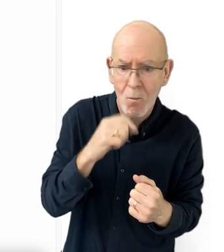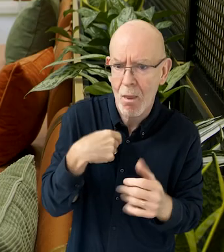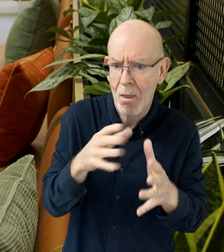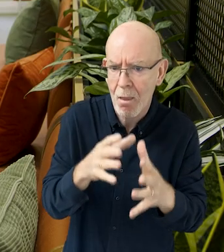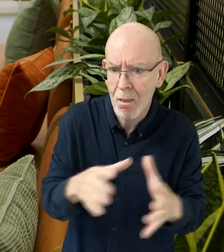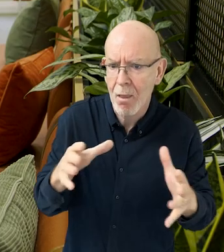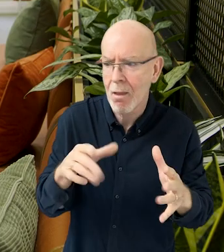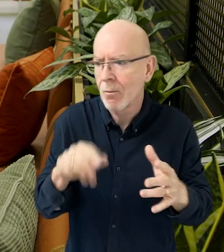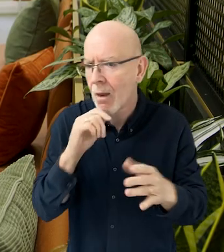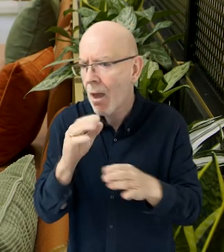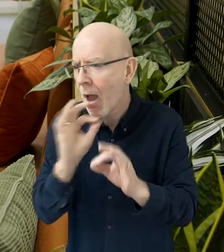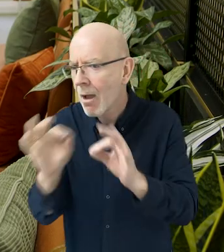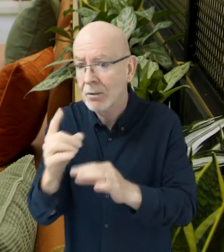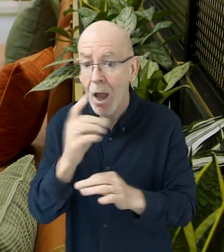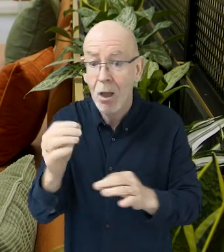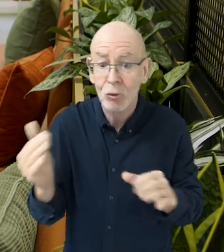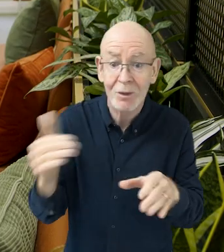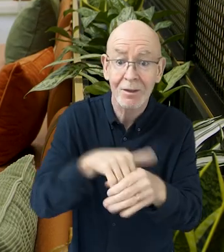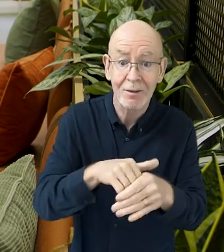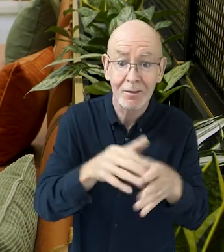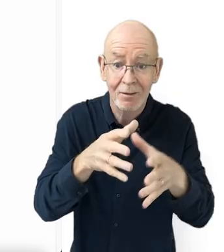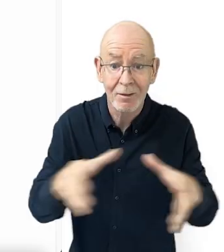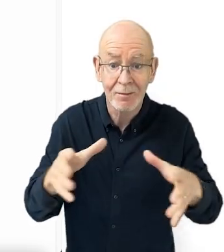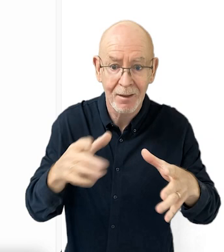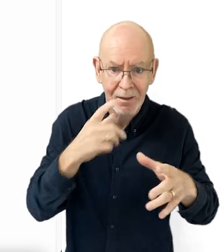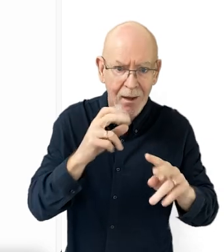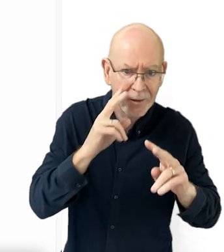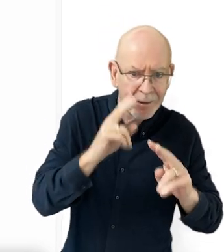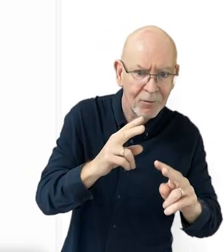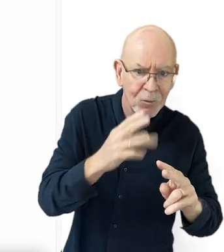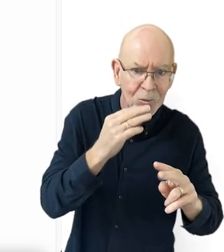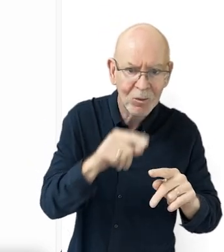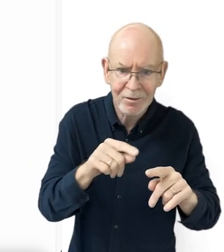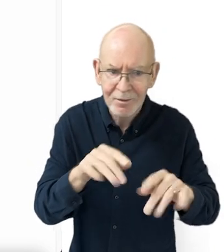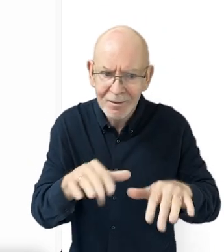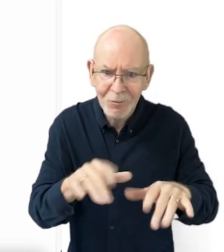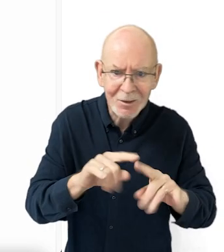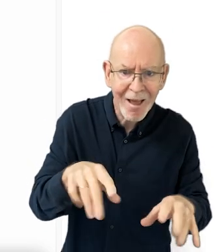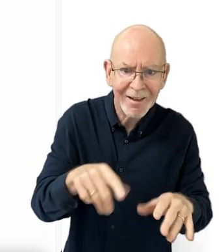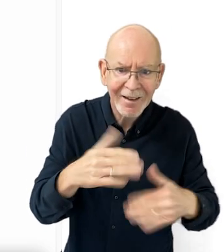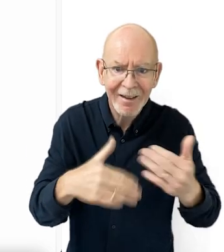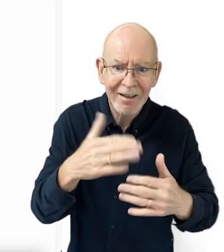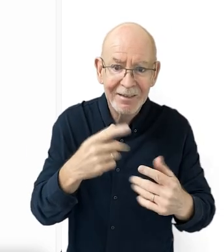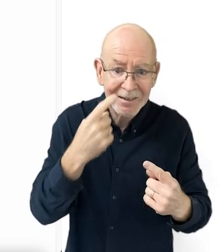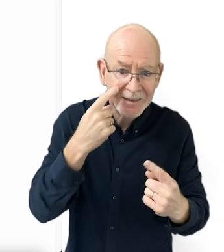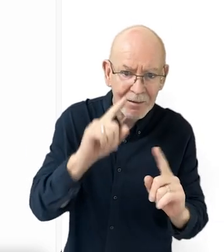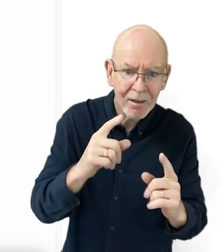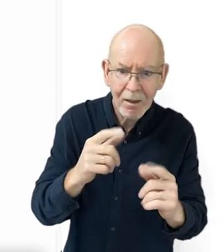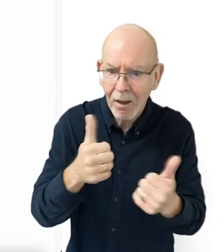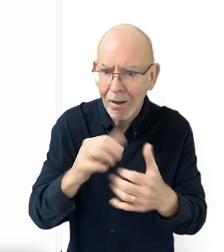And so we're gearing up to have a private alpha where we're pushing it out to around 100 people who can actually get their hands on it, use it, and we're hoping to get a lot